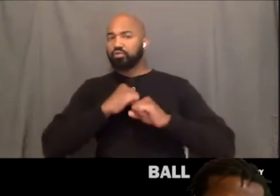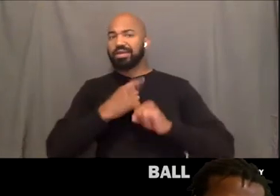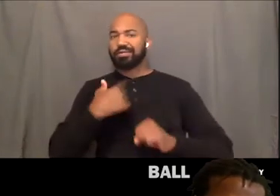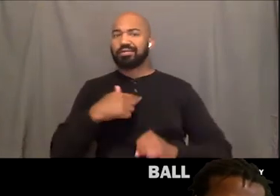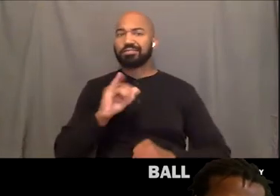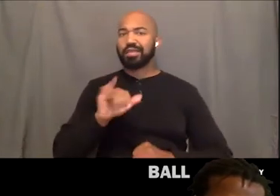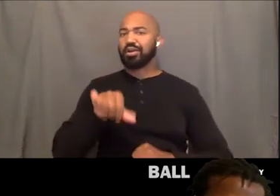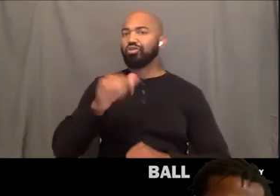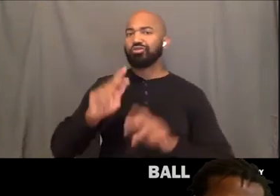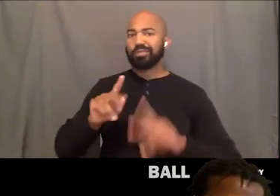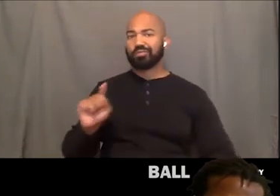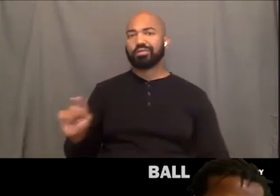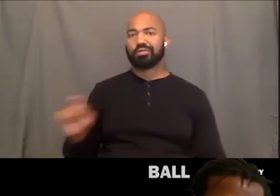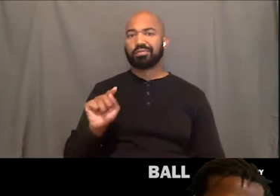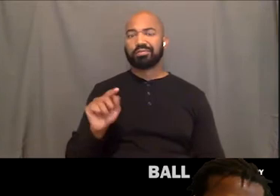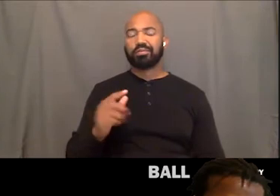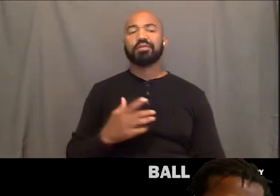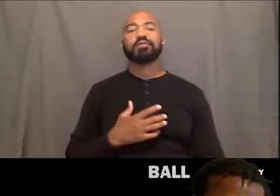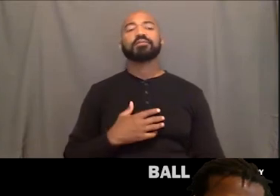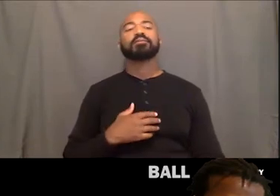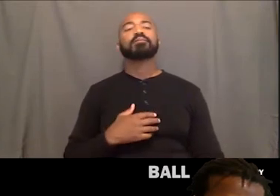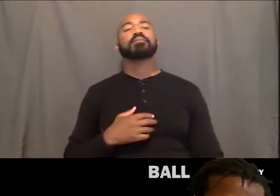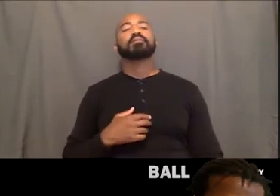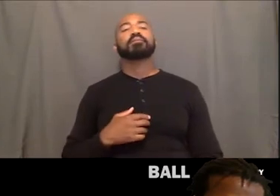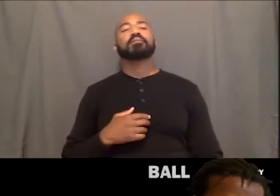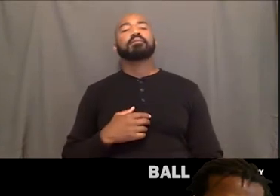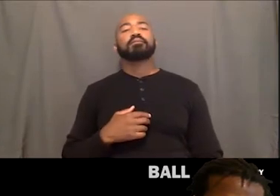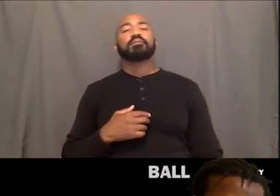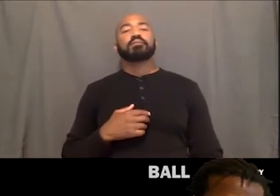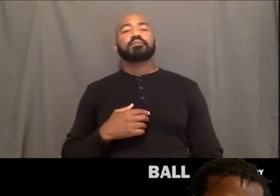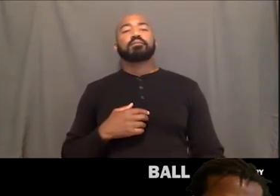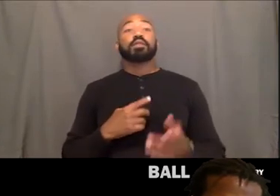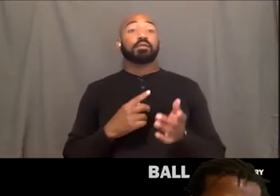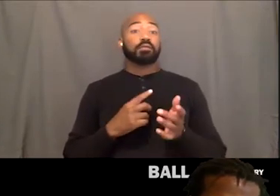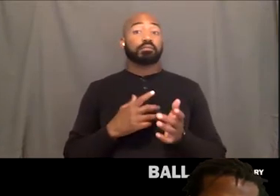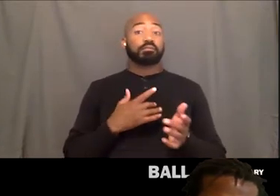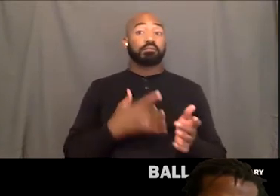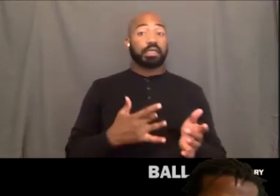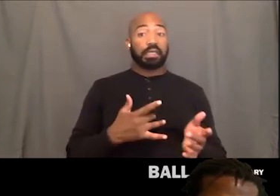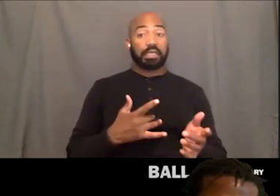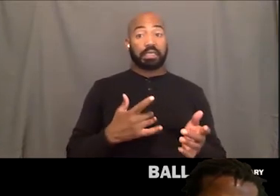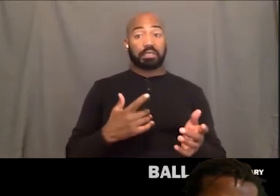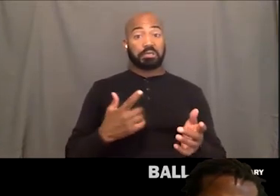So at times and we are like the ones that they see as a threat as well.